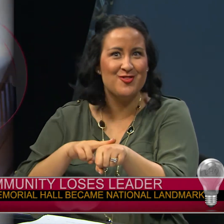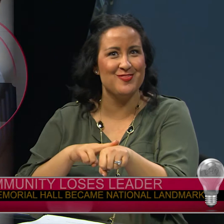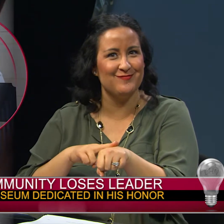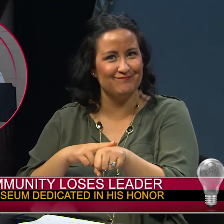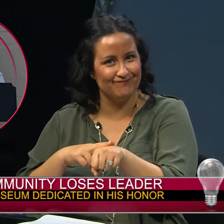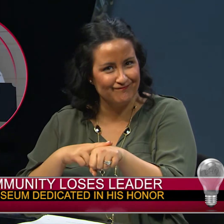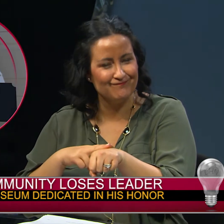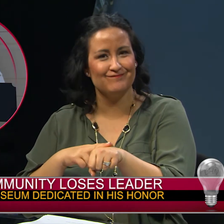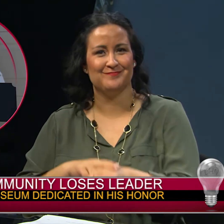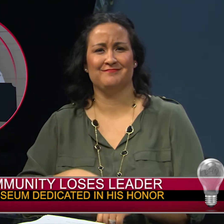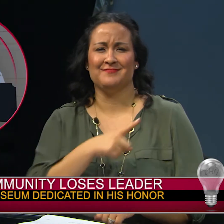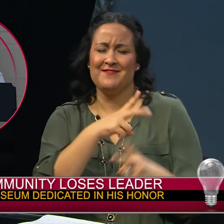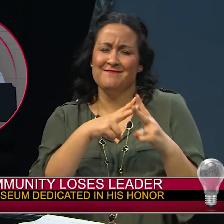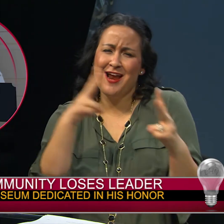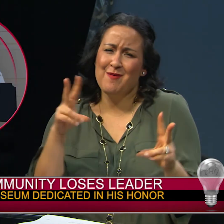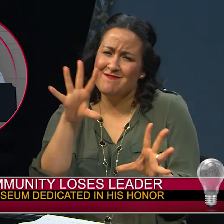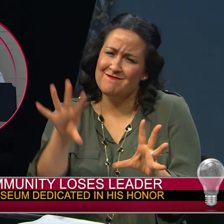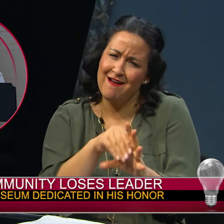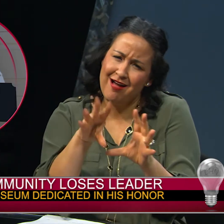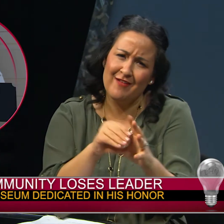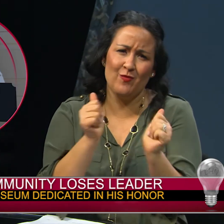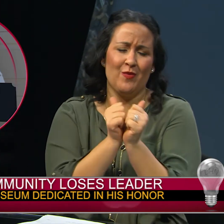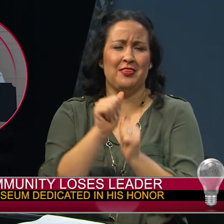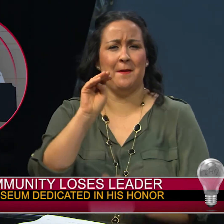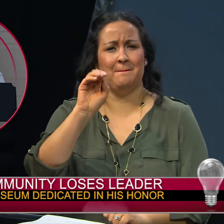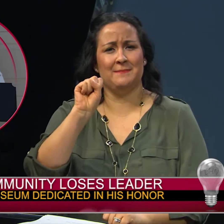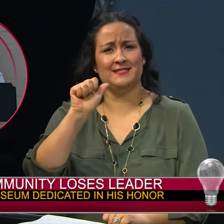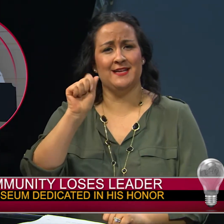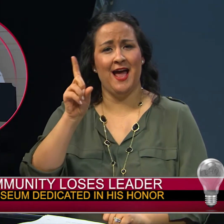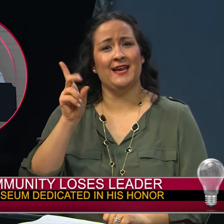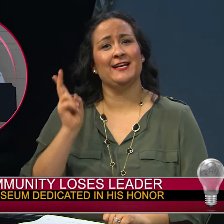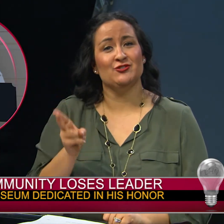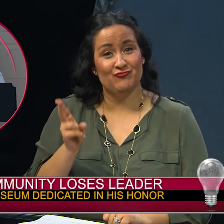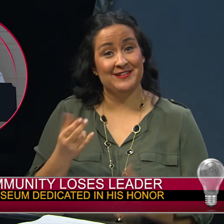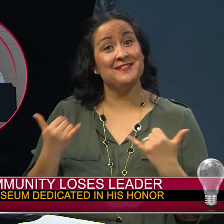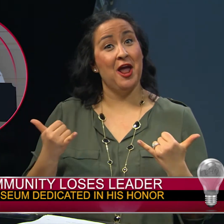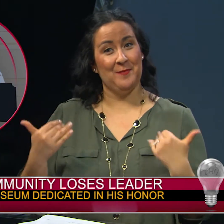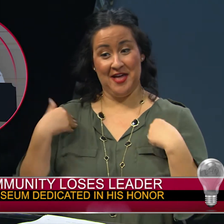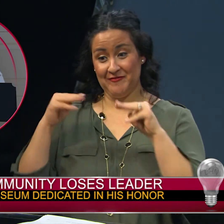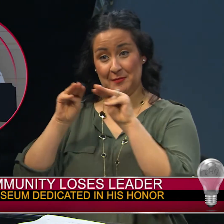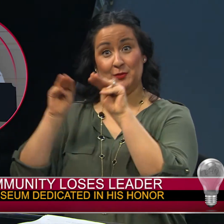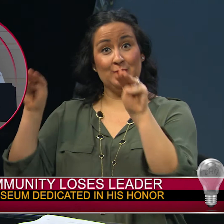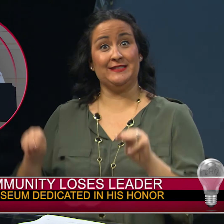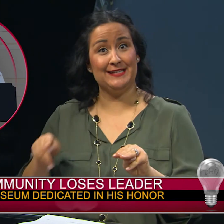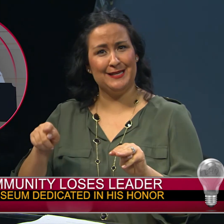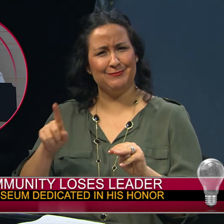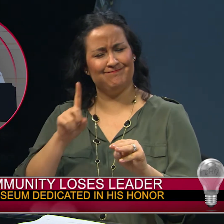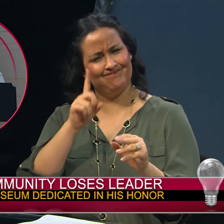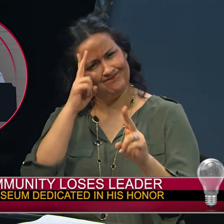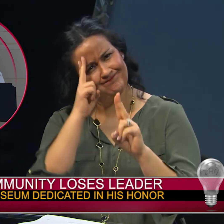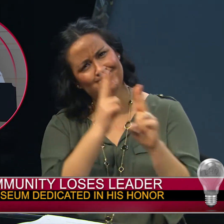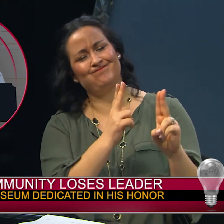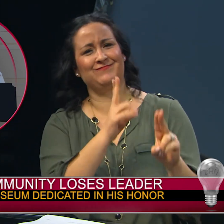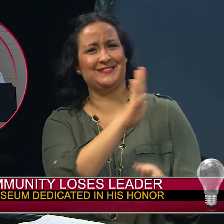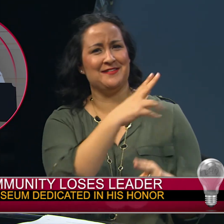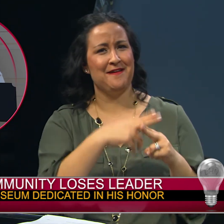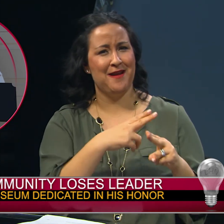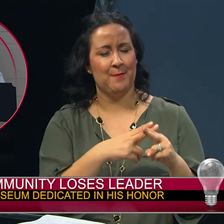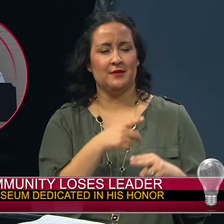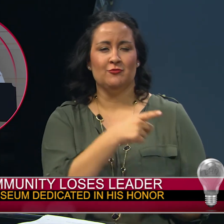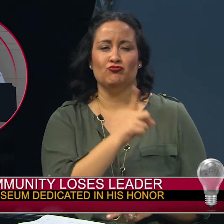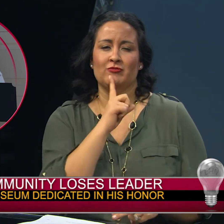He was very involved in MSAD's history and had a museum dedicated in his honor.